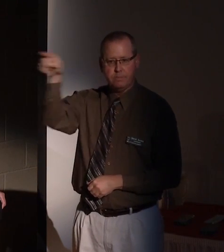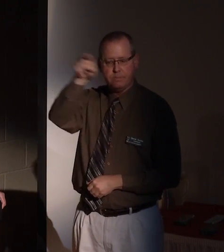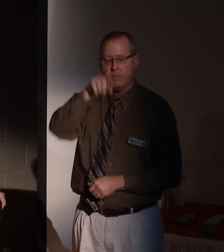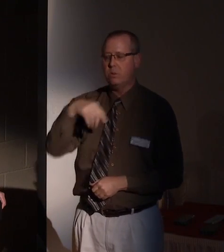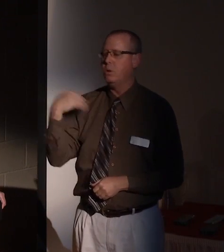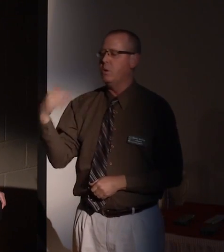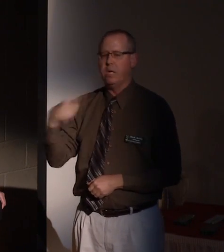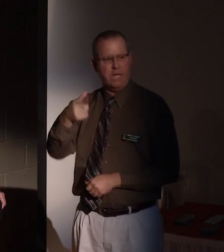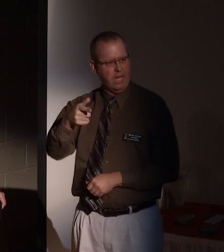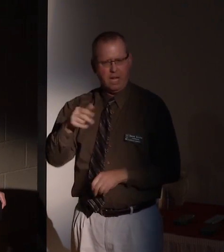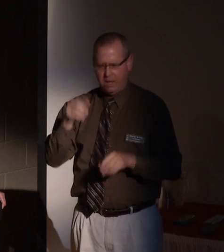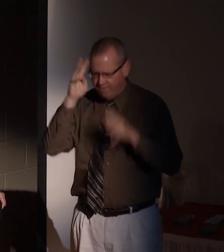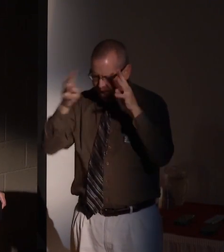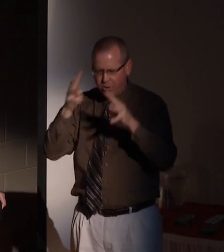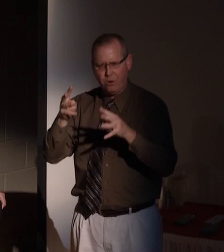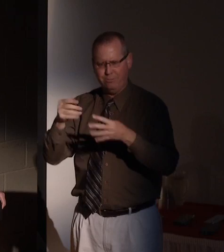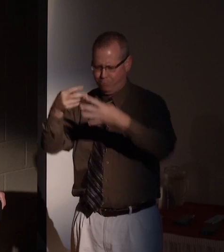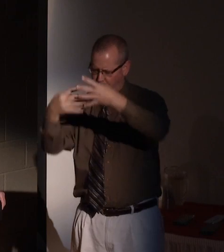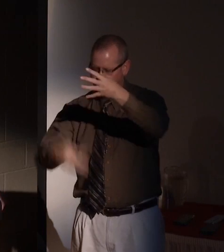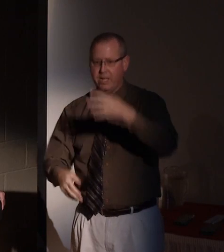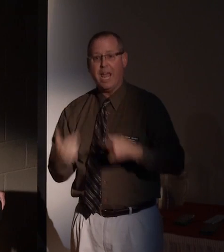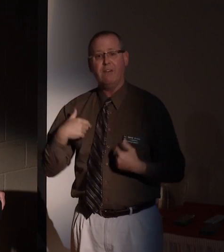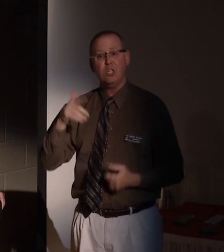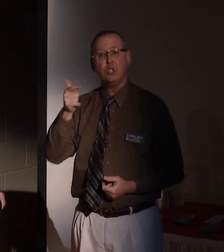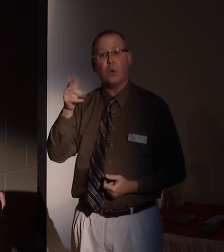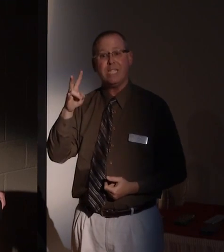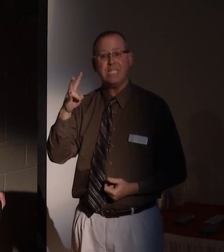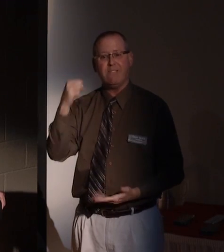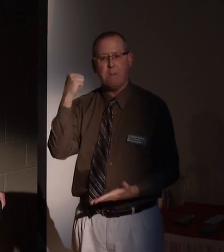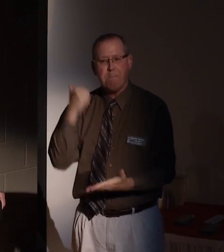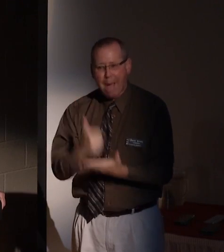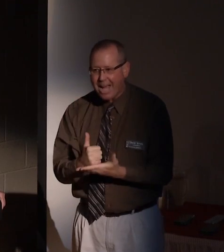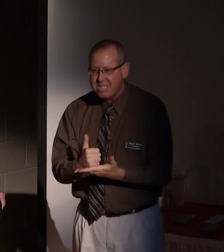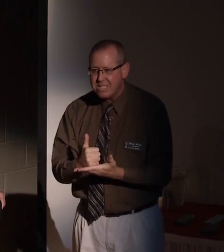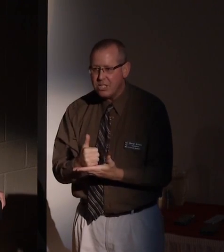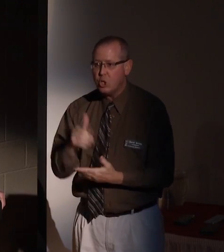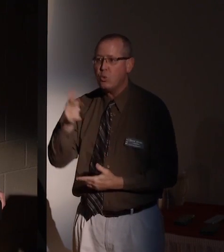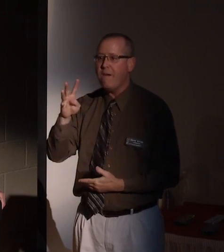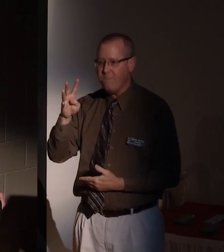A prolific inventor, Bruce holds 27 patents with 24 issued in the